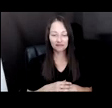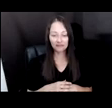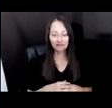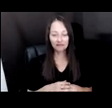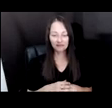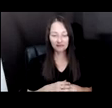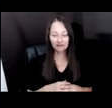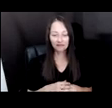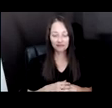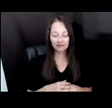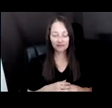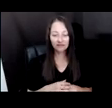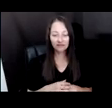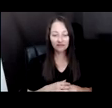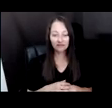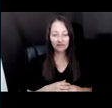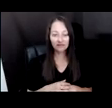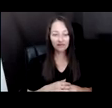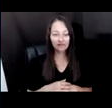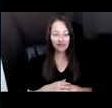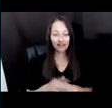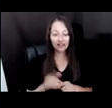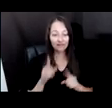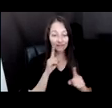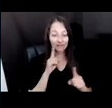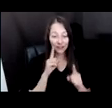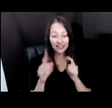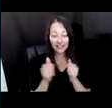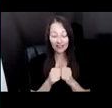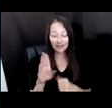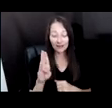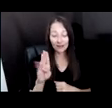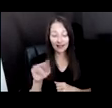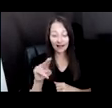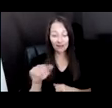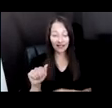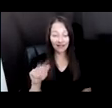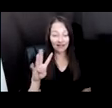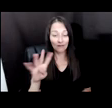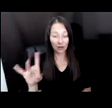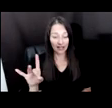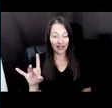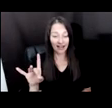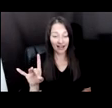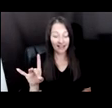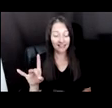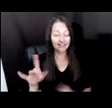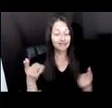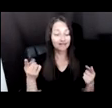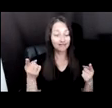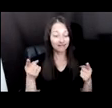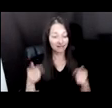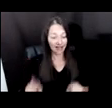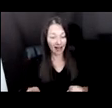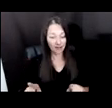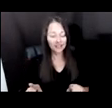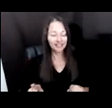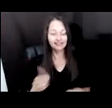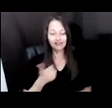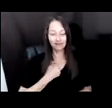CONVERSATIONS WITH BINA48 LED TO THE PRODUCTION OF MY VERY OWN TALKING AI ENTITY.